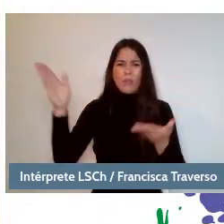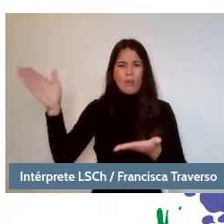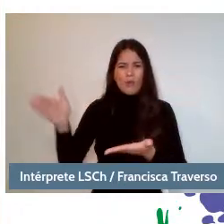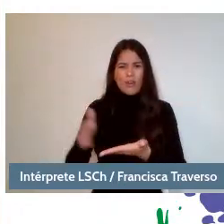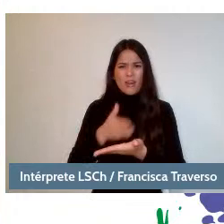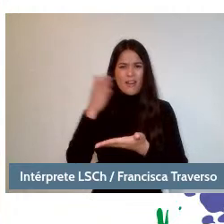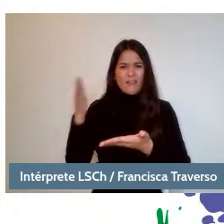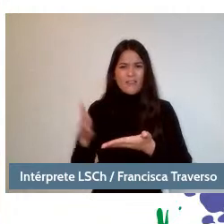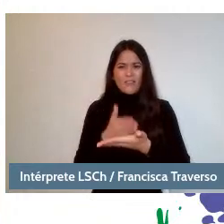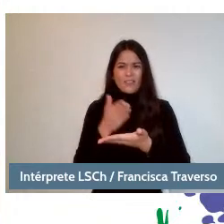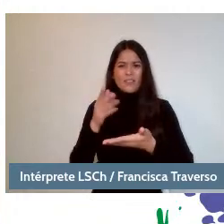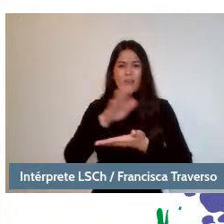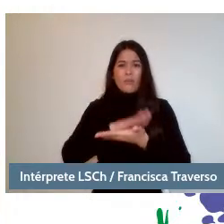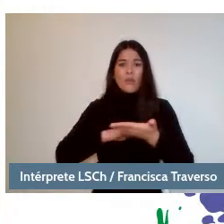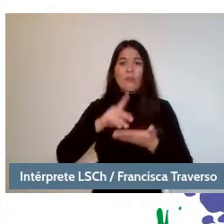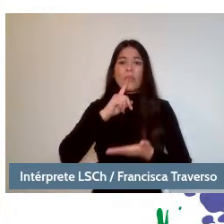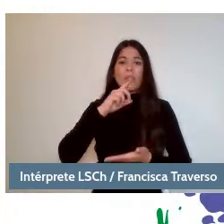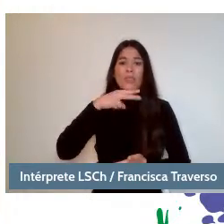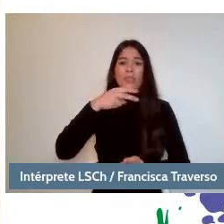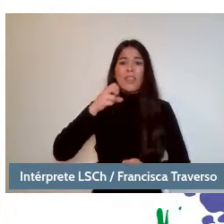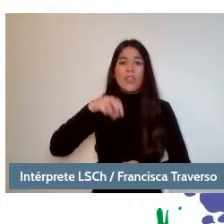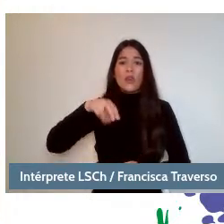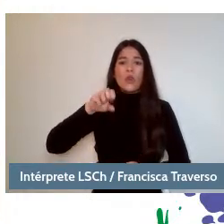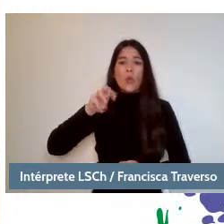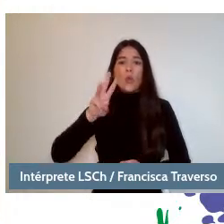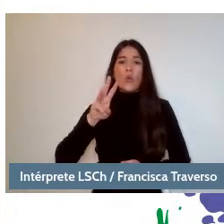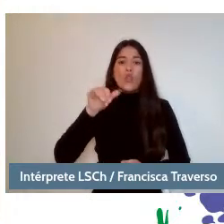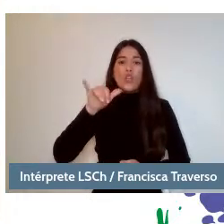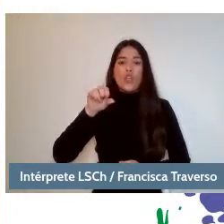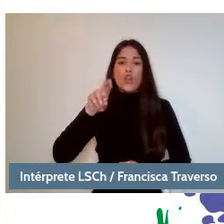The New Yorker or The Paris Review, Harper's.